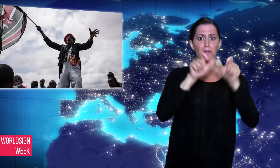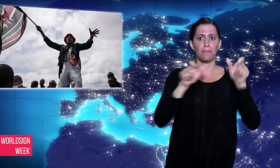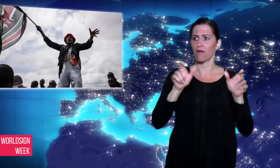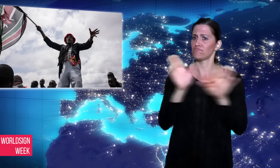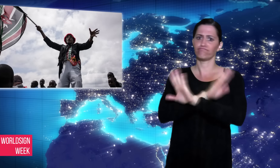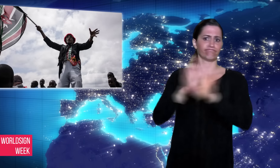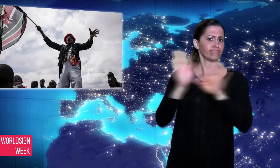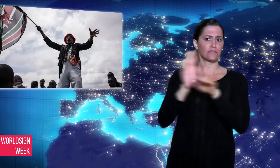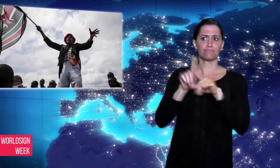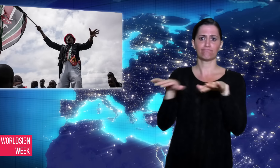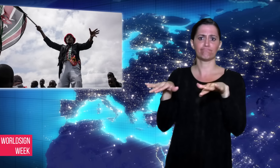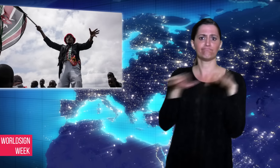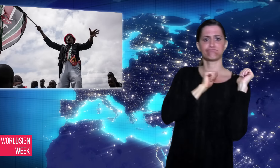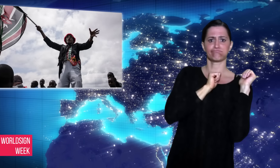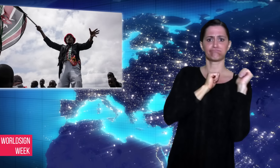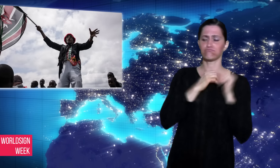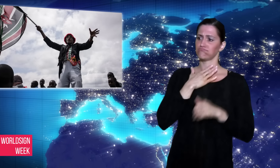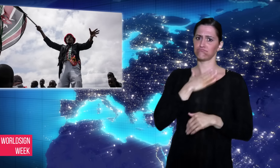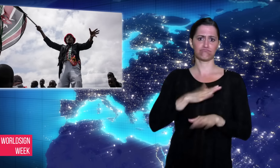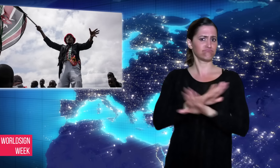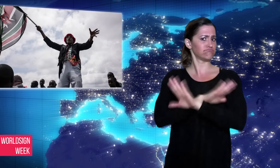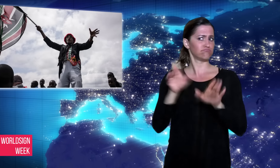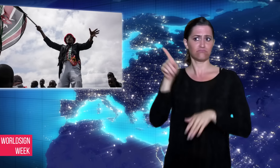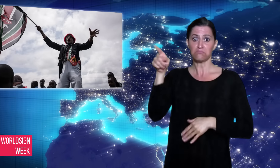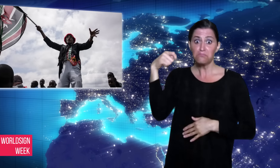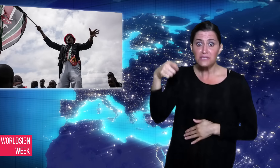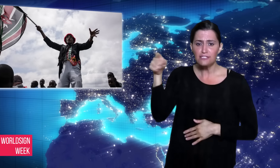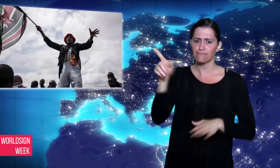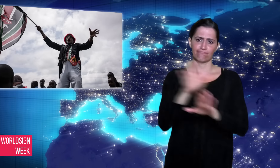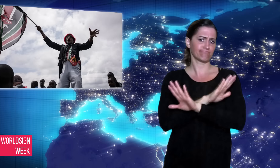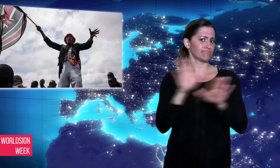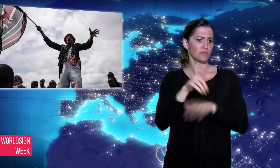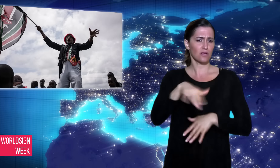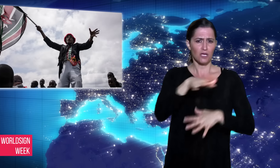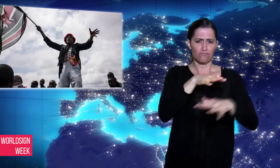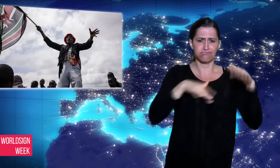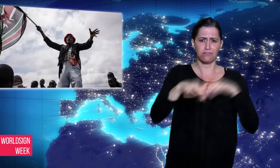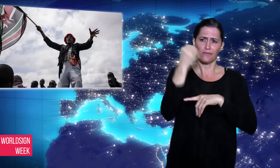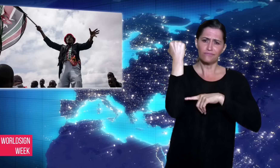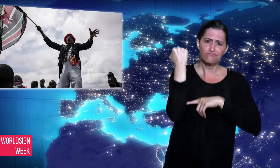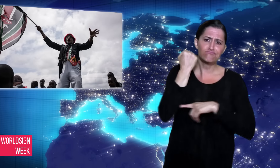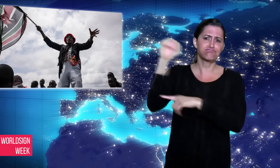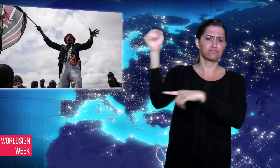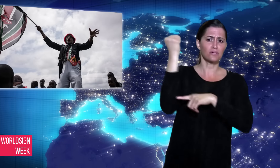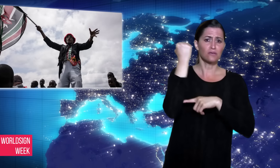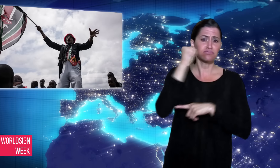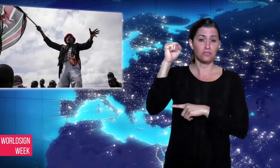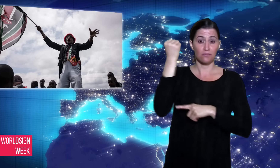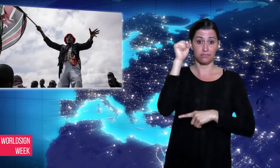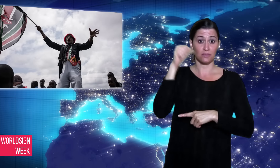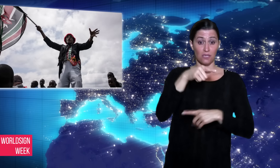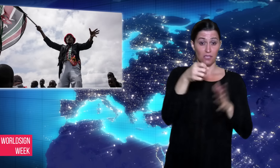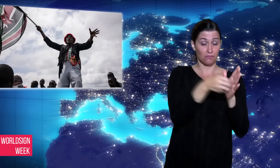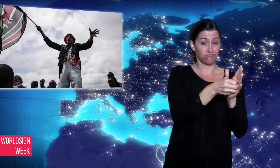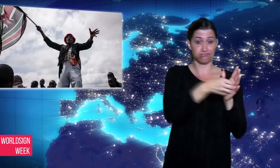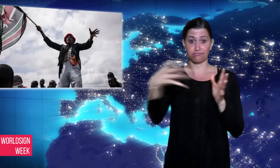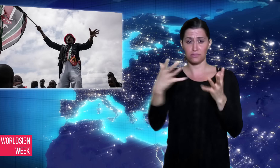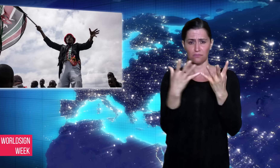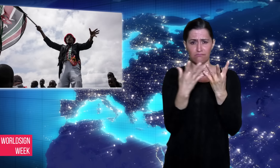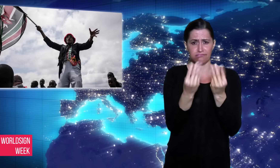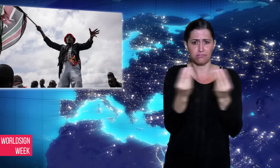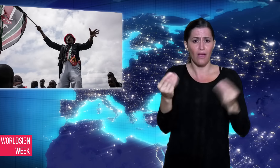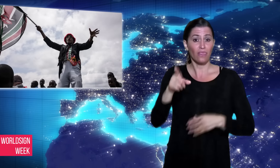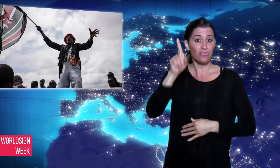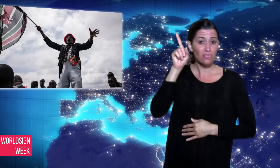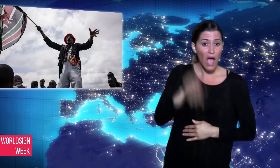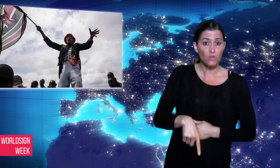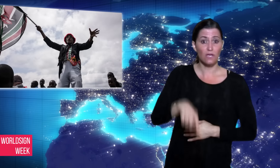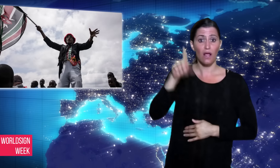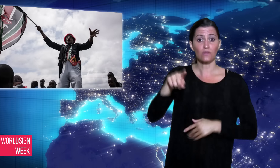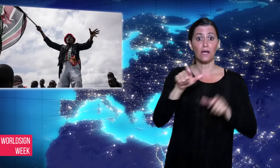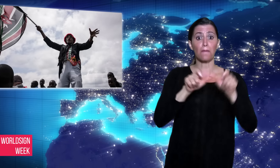in August which Kenyatta won, and